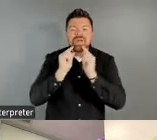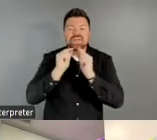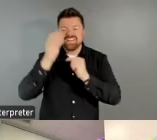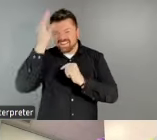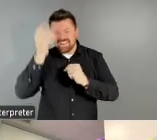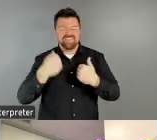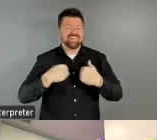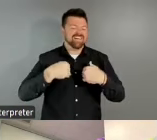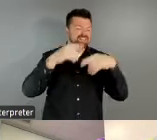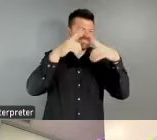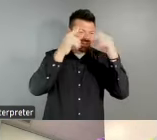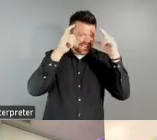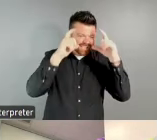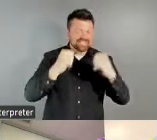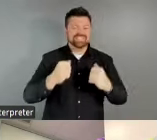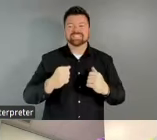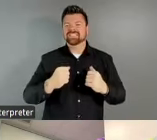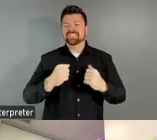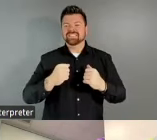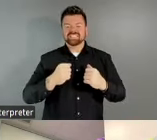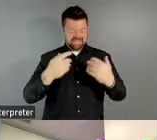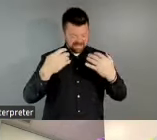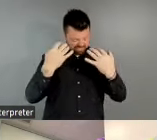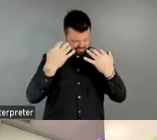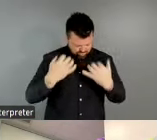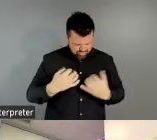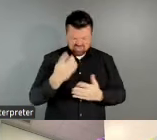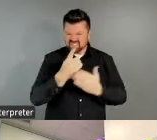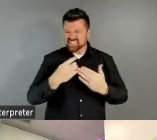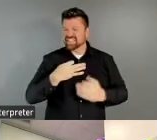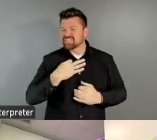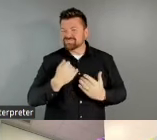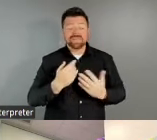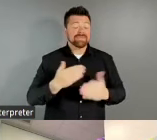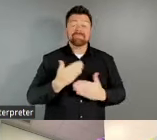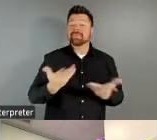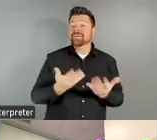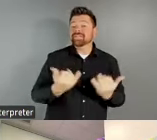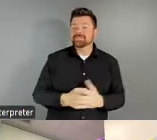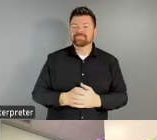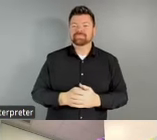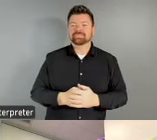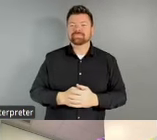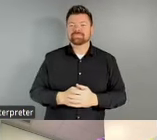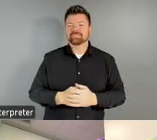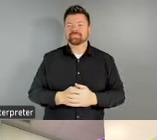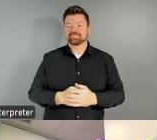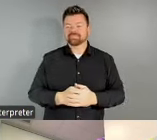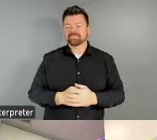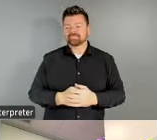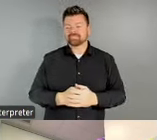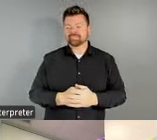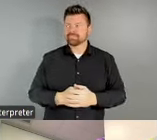patterned blue shirt, and I'm really grateful to be with you today. It is a really fascinating time